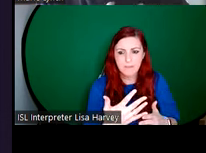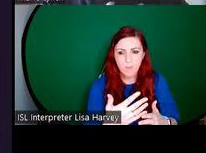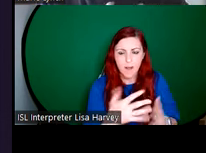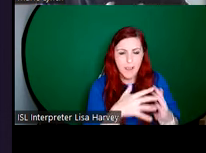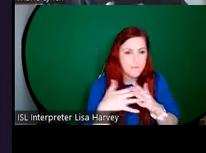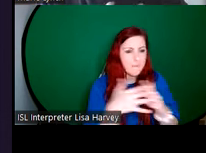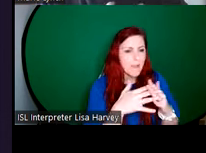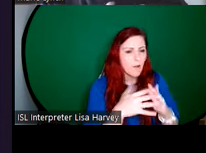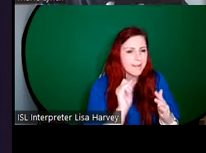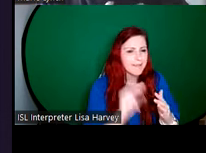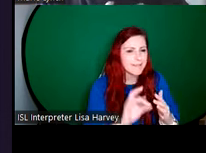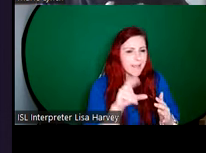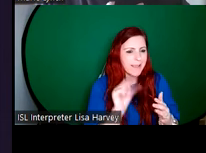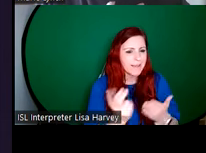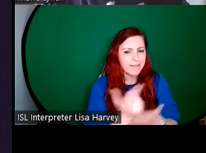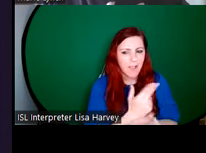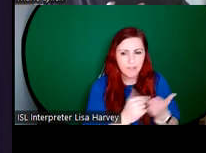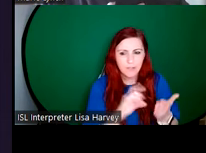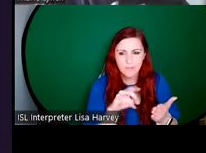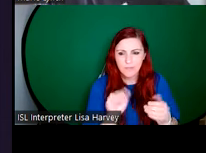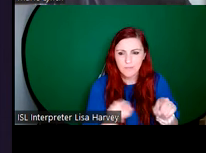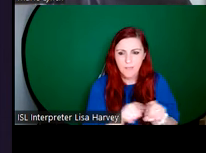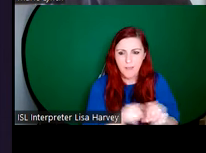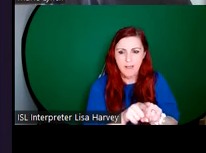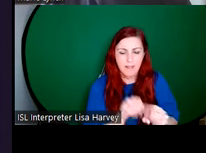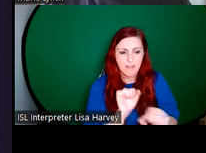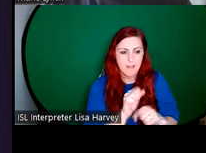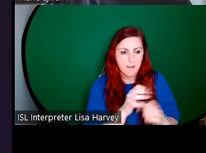Charles Connick, who brought it back to America and it's now in Michigan in the